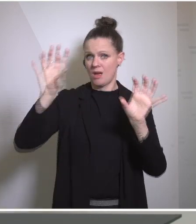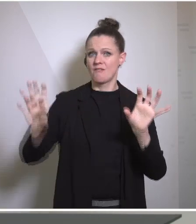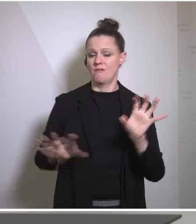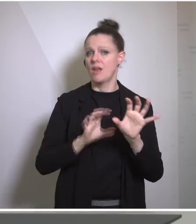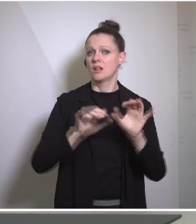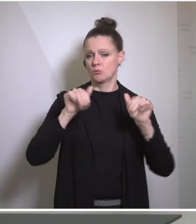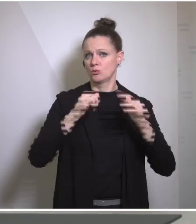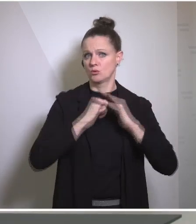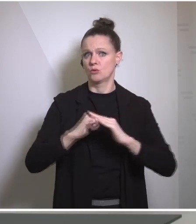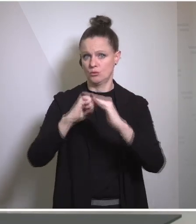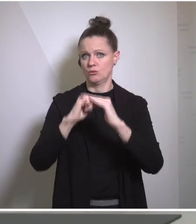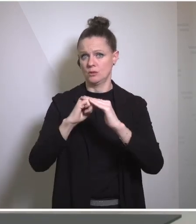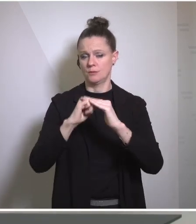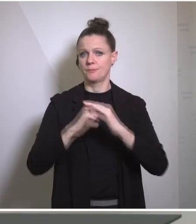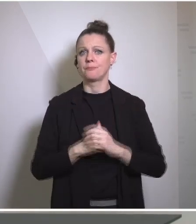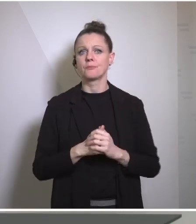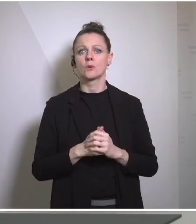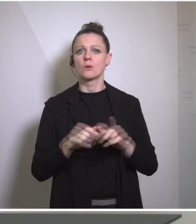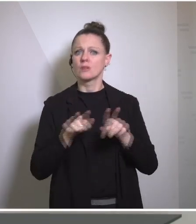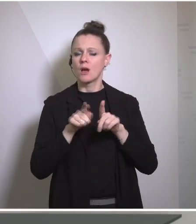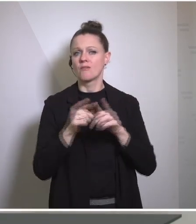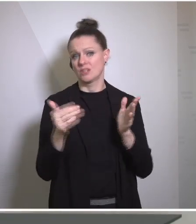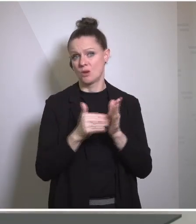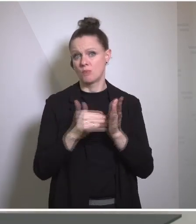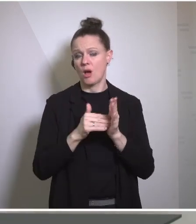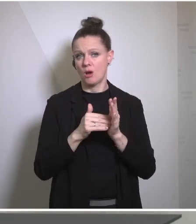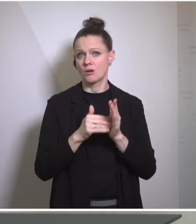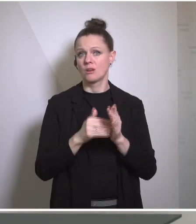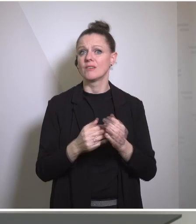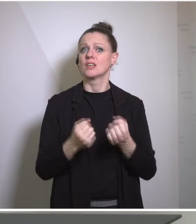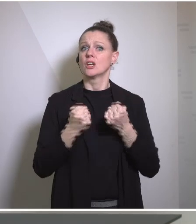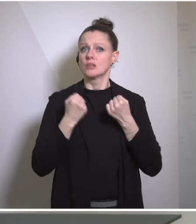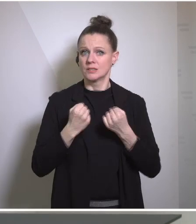how we can best support the Director General's efforts to secure full Iranian cooperation with